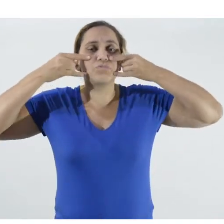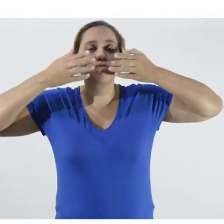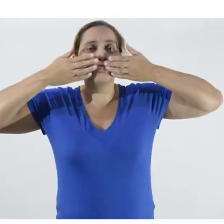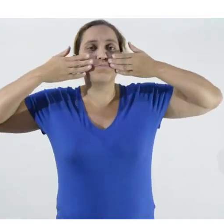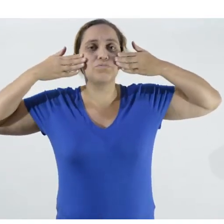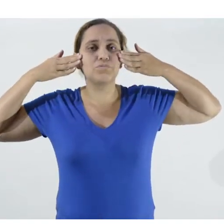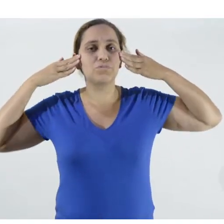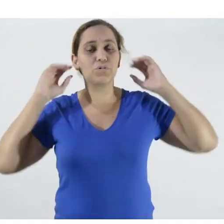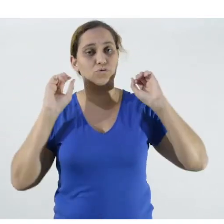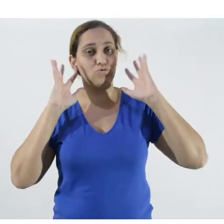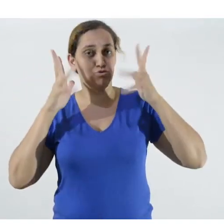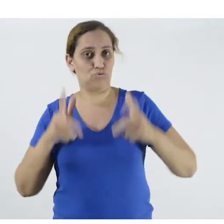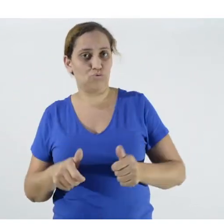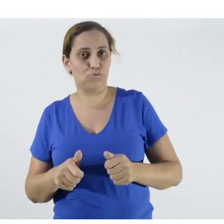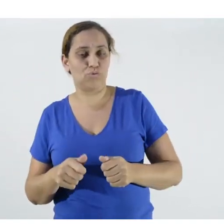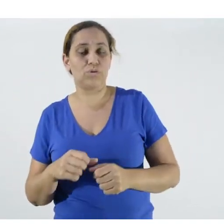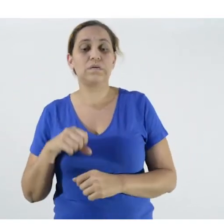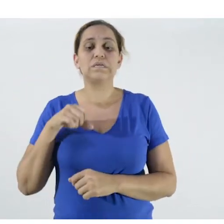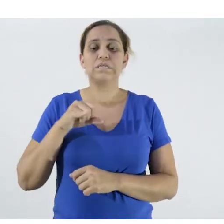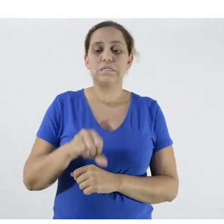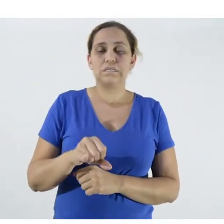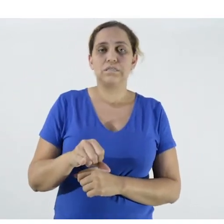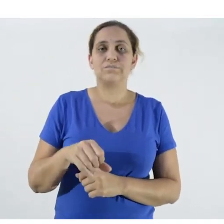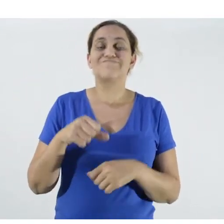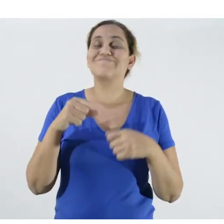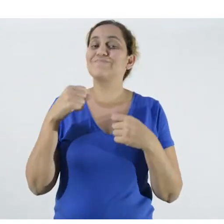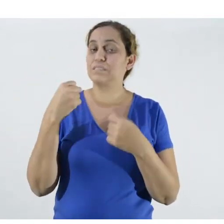the entire time of the visit. When the extension worker arrives, he will have to